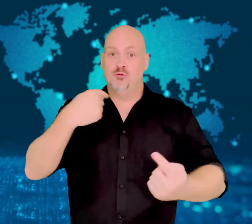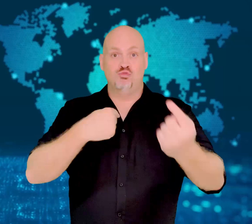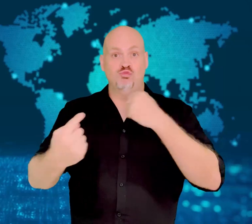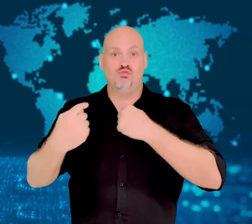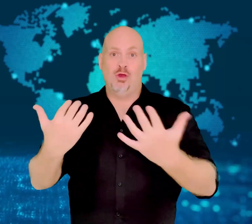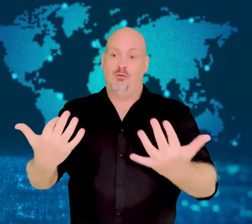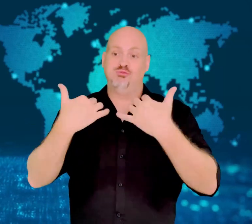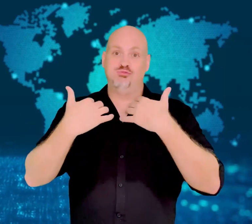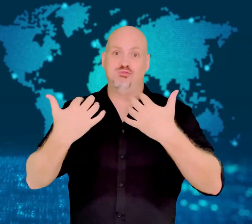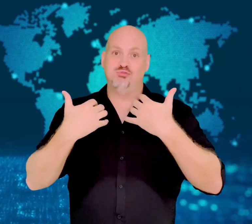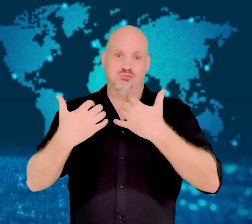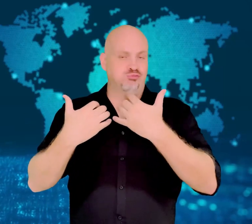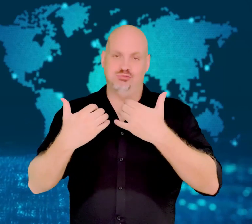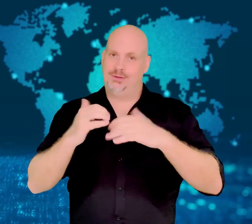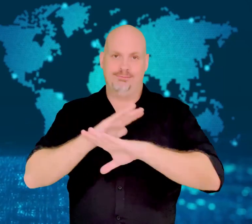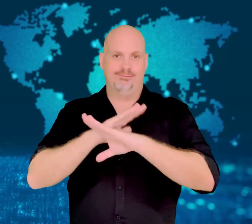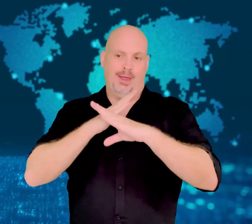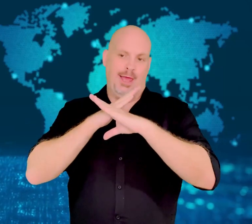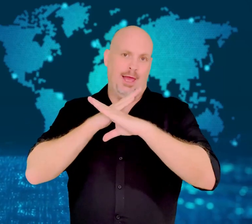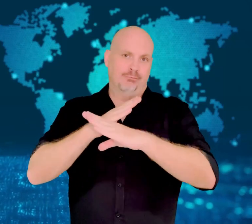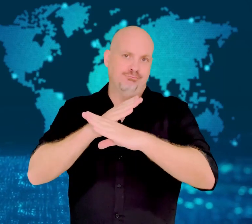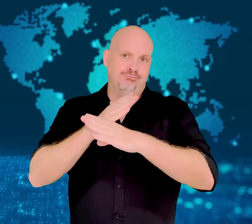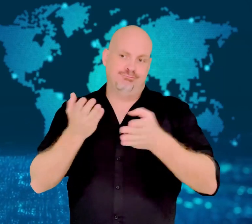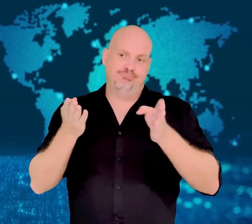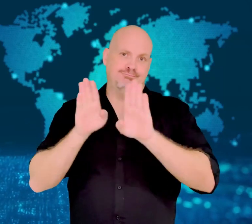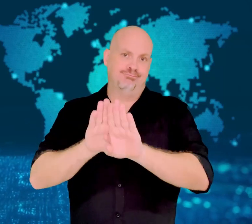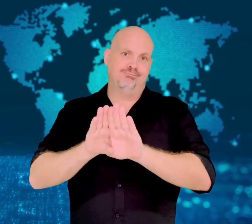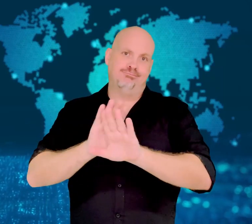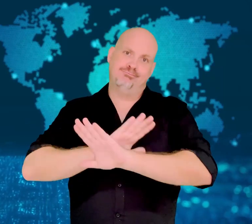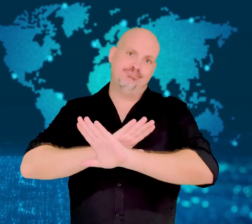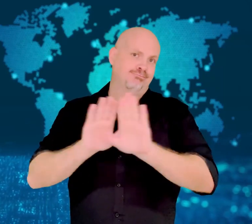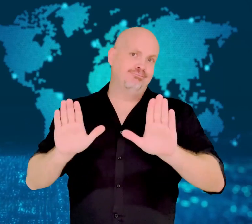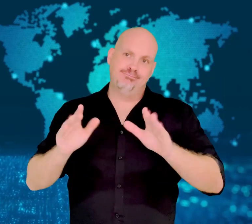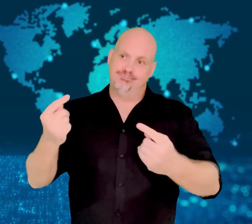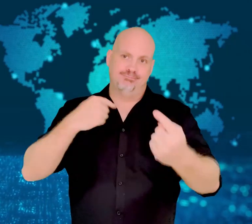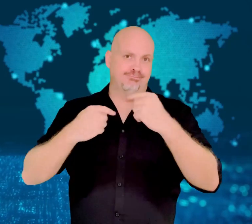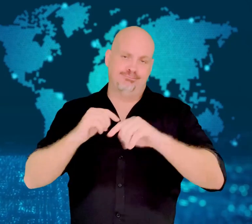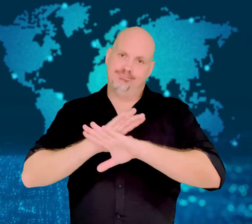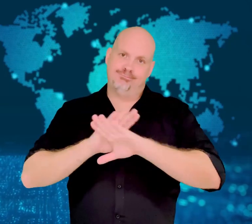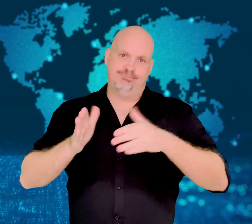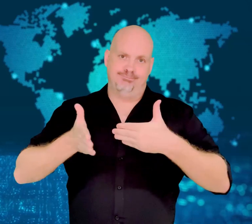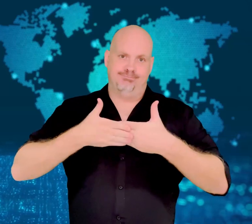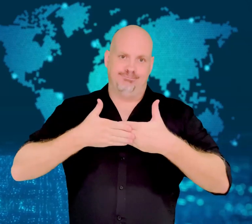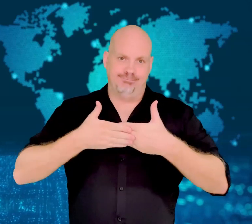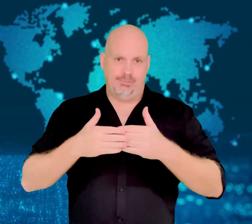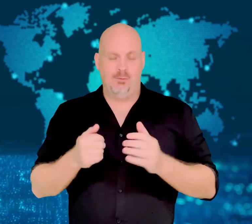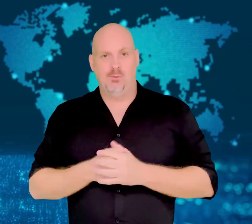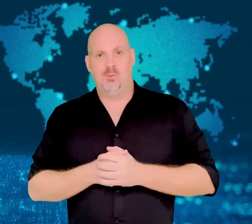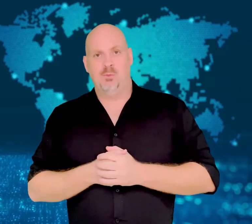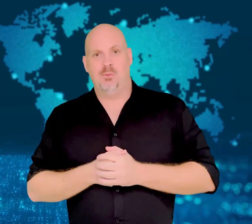announced it would not accept any new visitors.